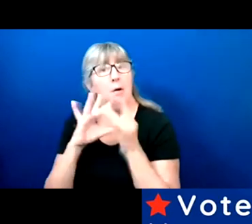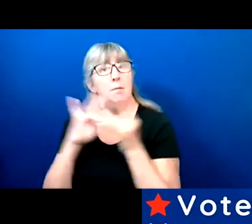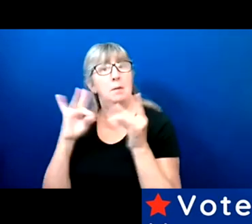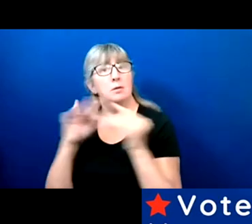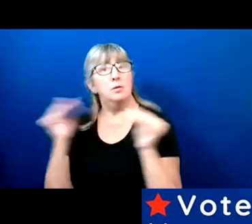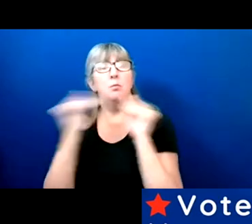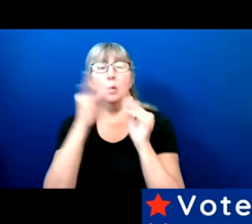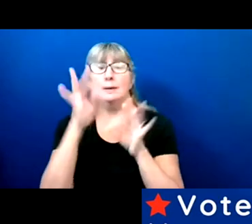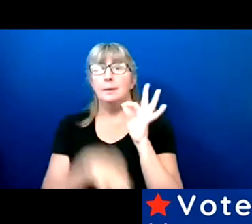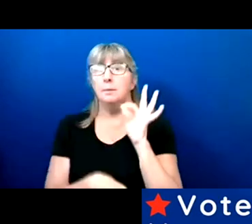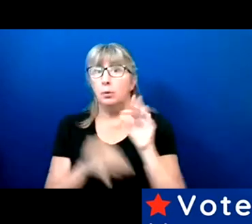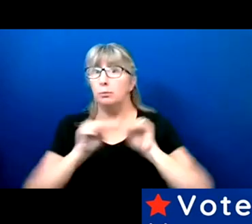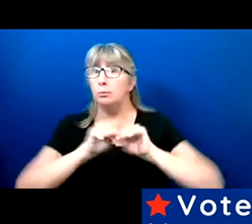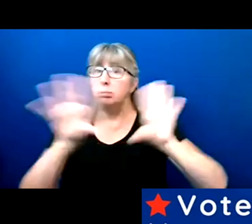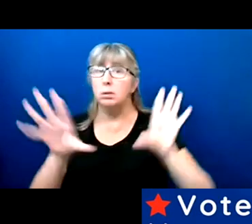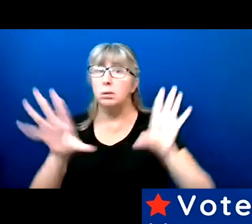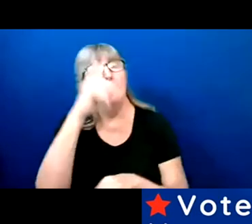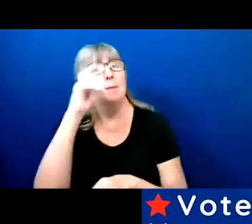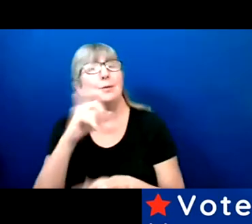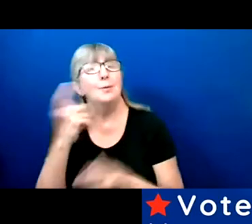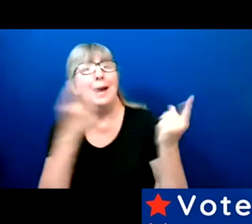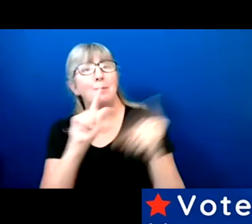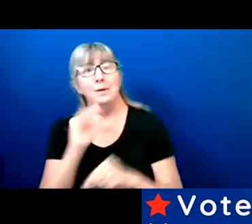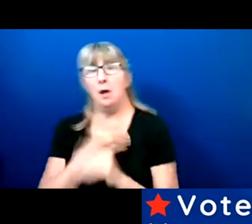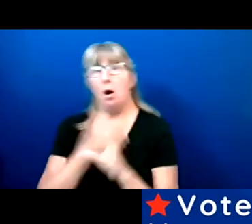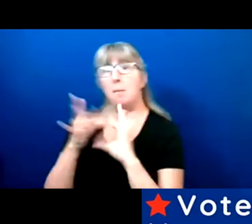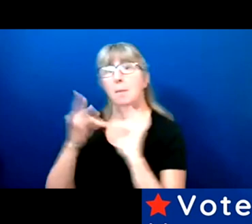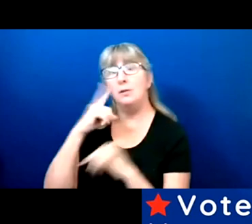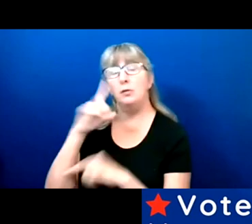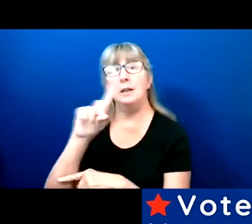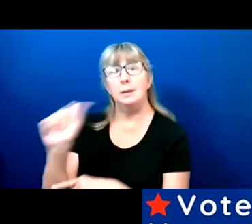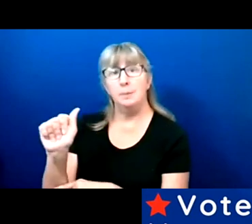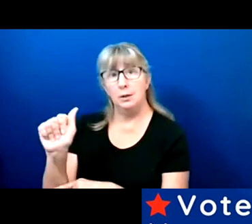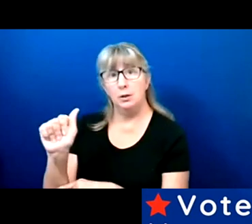Because what happens is if our message of disabilities and accessibility is more central